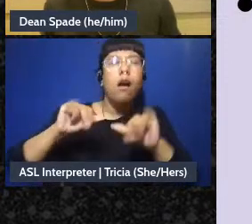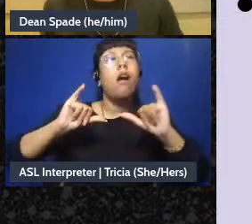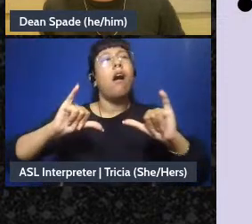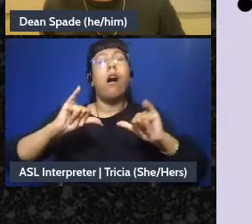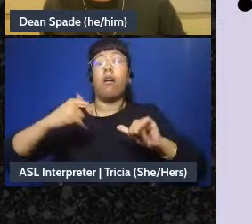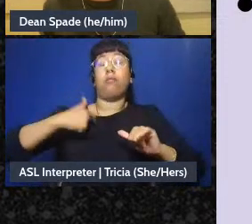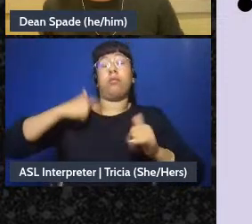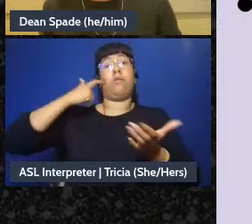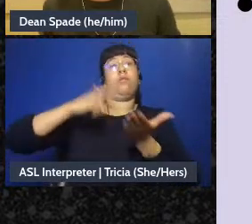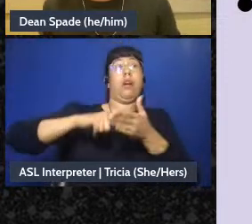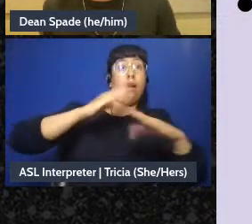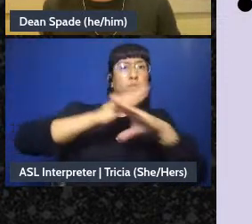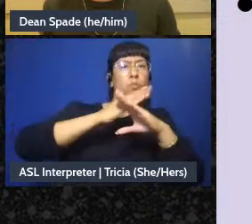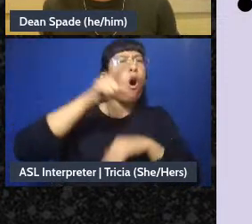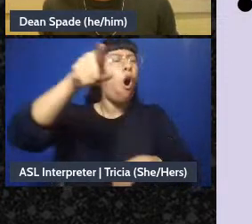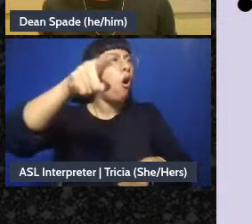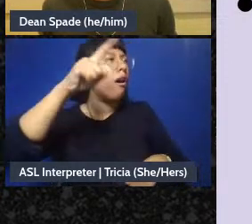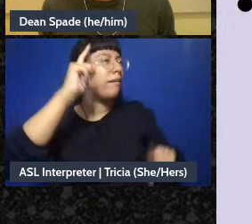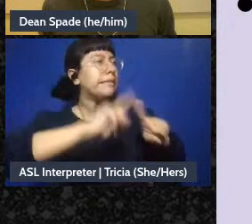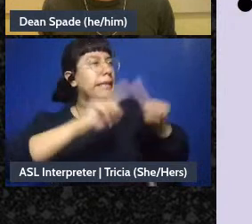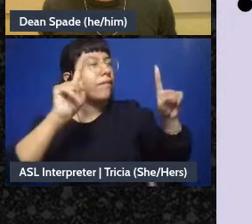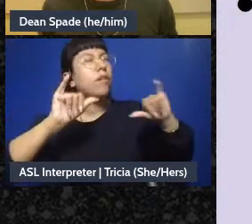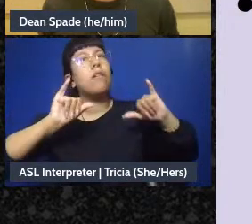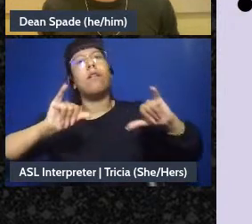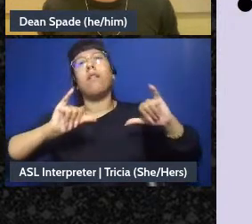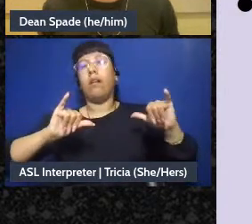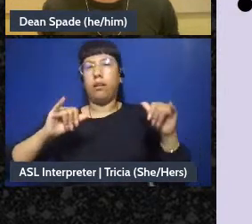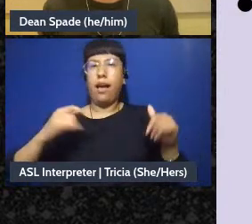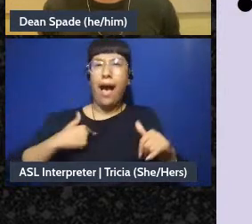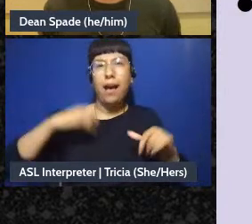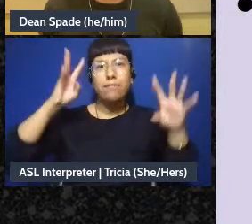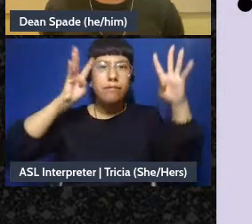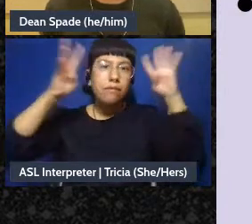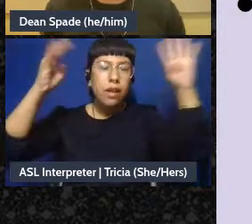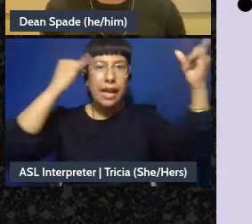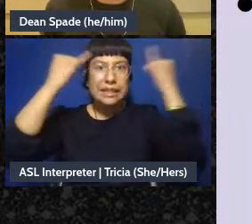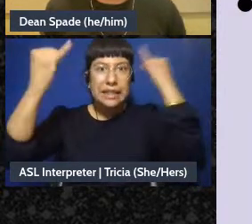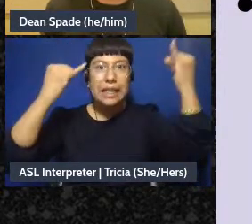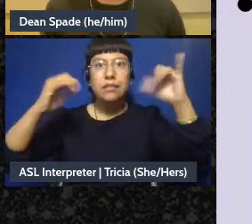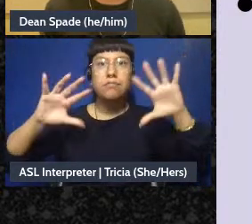that others wouldn't have thought of, they'll have creative ideas as a group that are